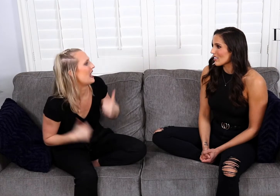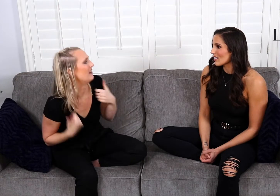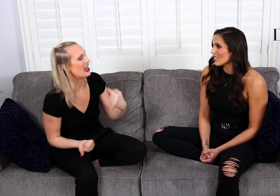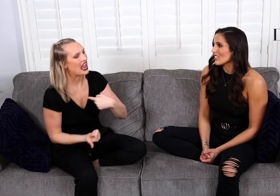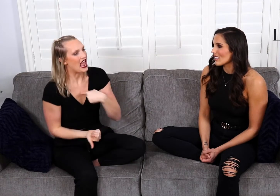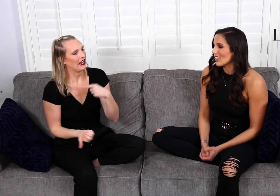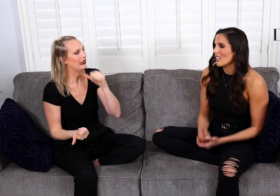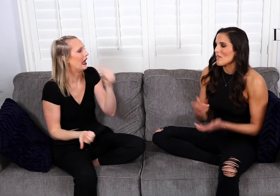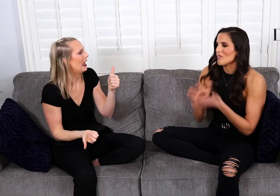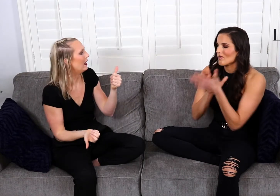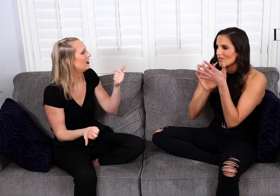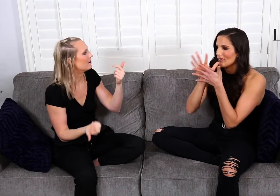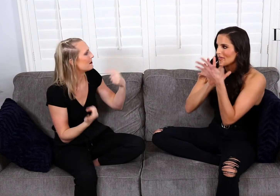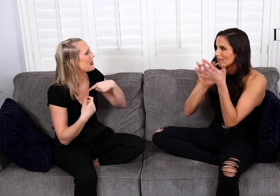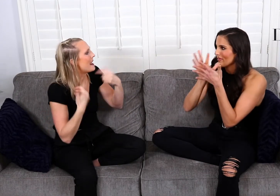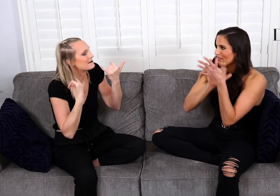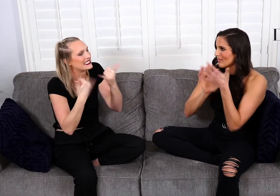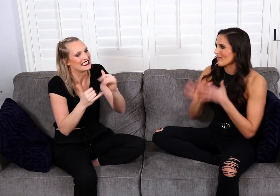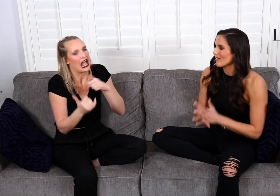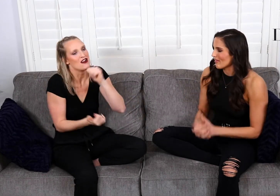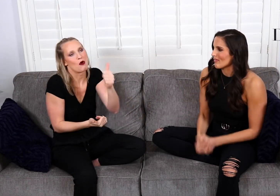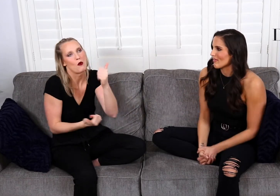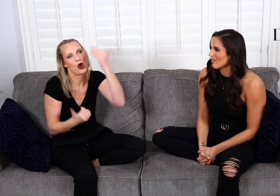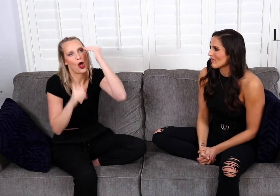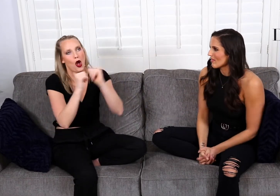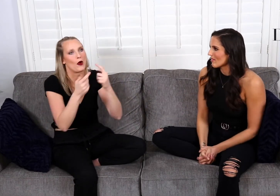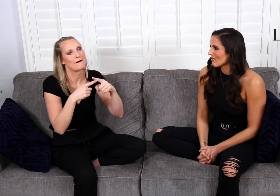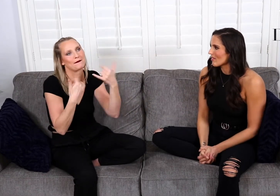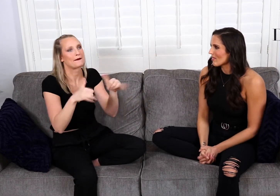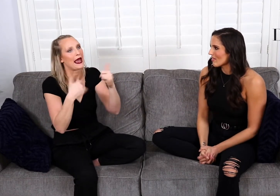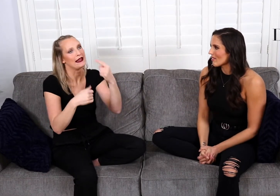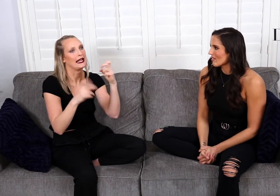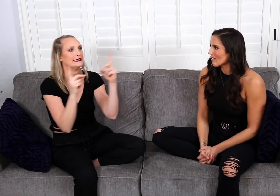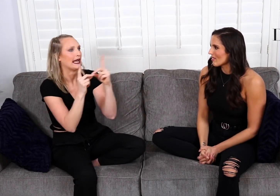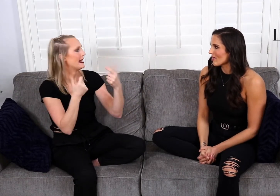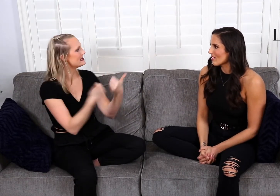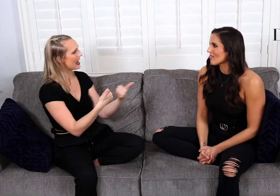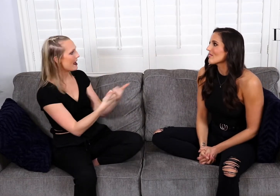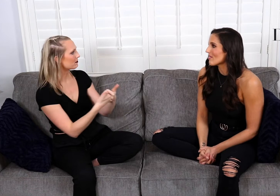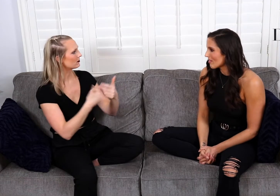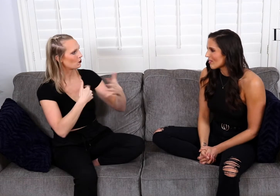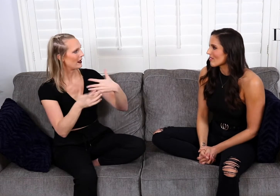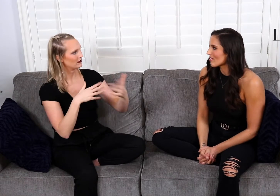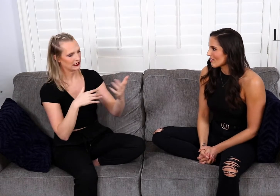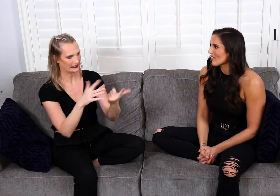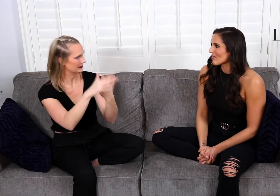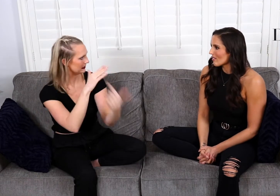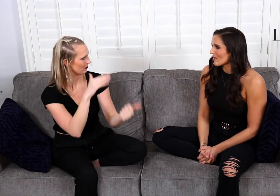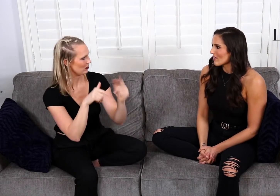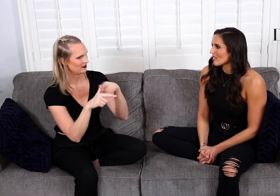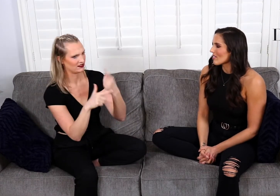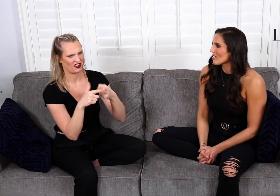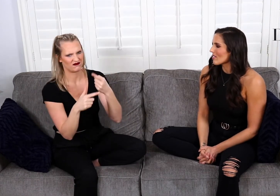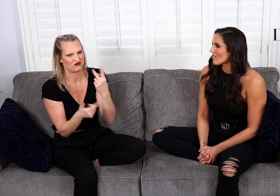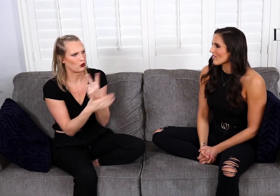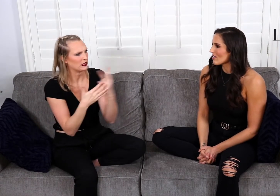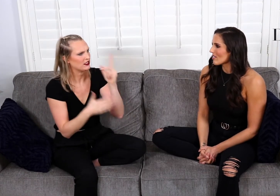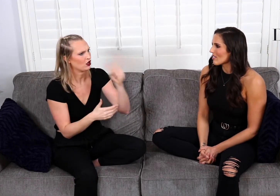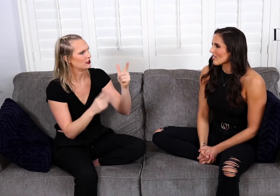“Oh I’m not ready for dating life.” Or, “I just don't know how to play the dating game.” Whatever, and then disappear and then two weeks later